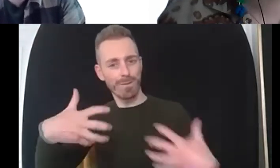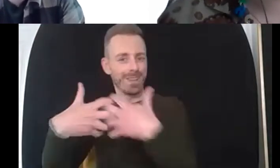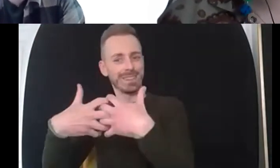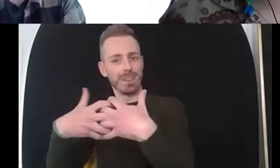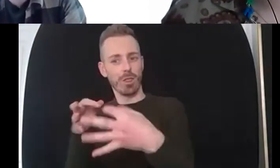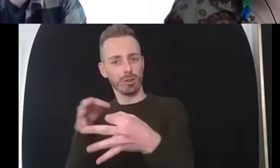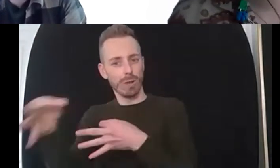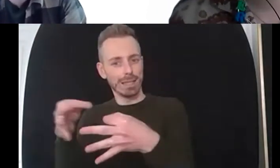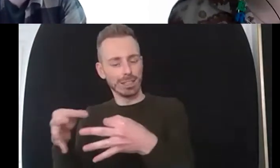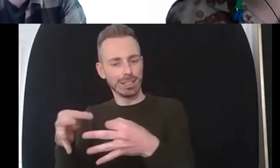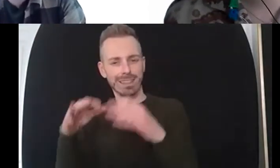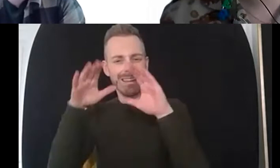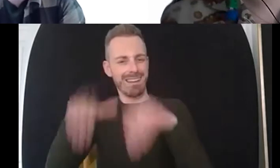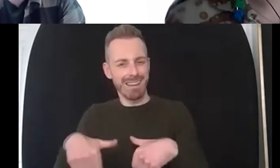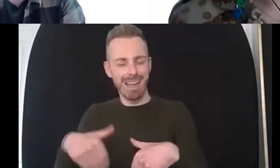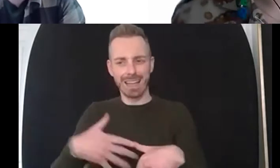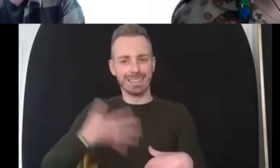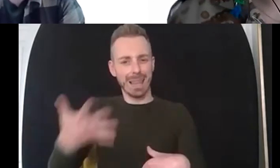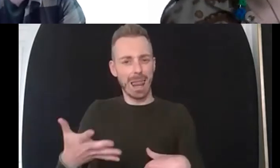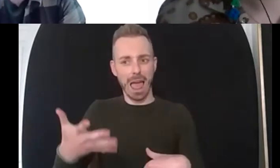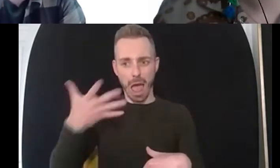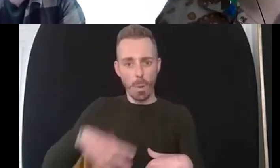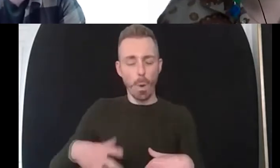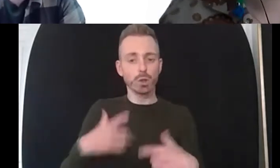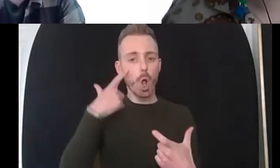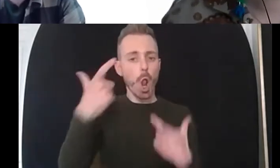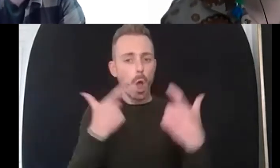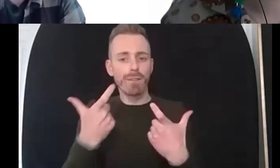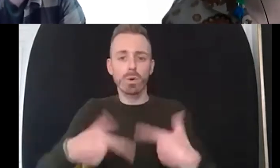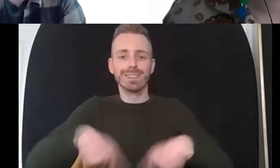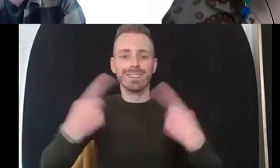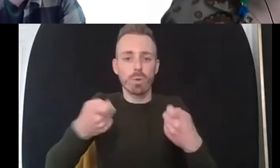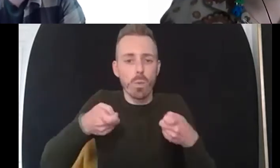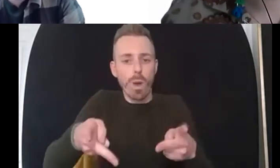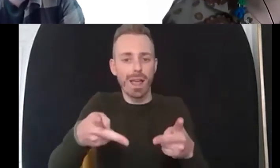are there other ways of working with people other ways of understanding people so i've probably been